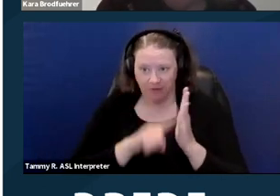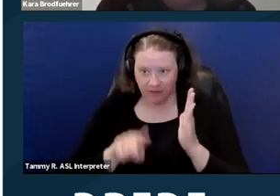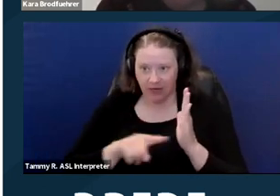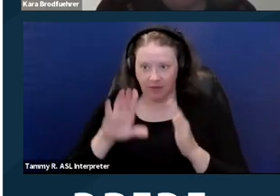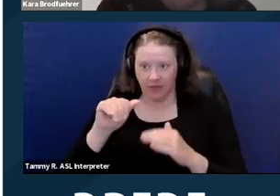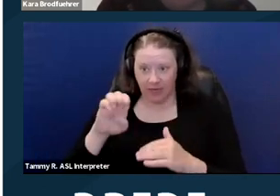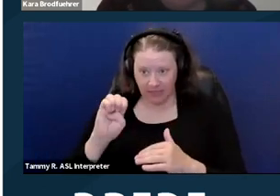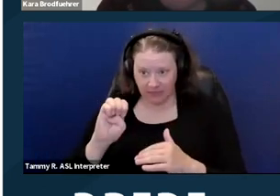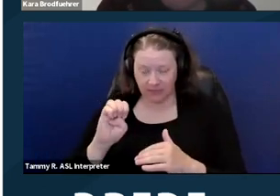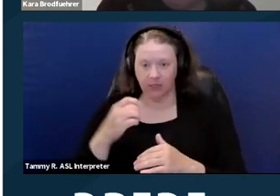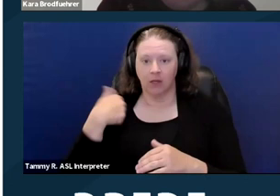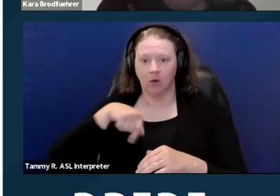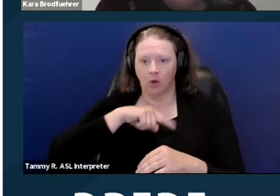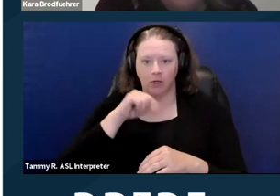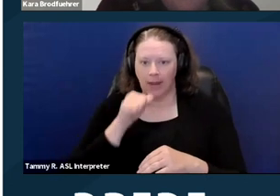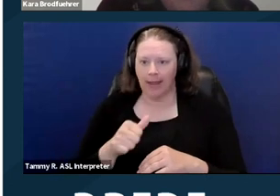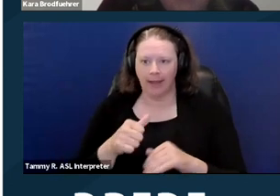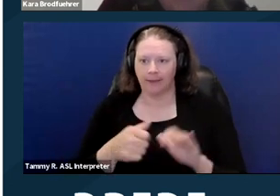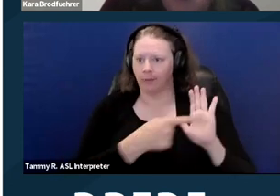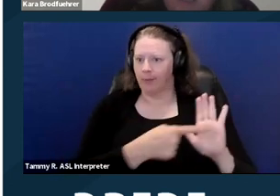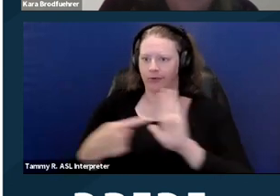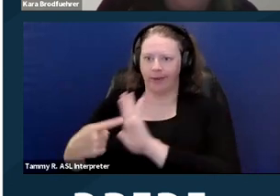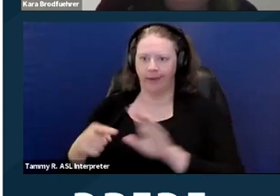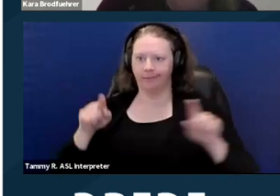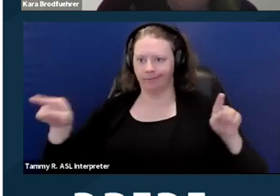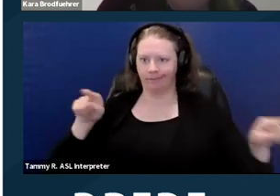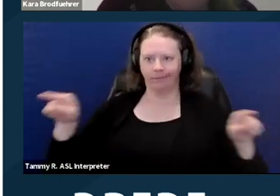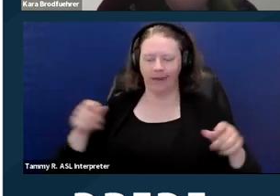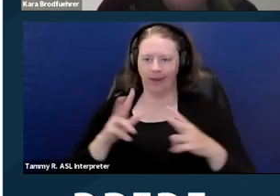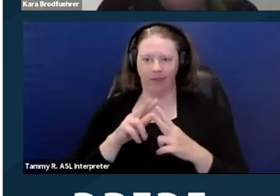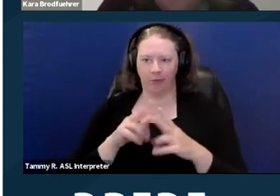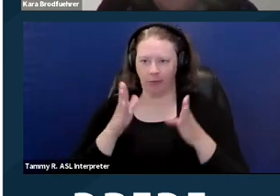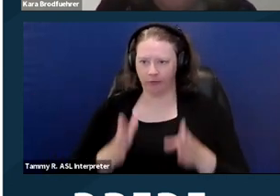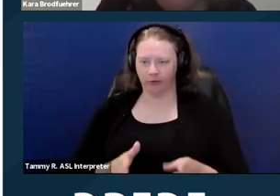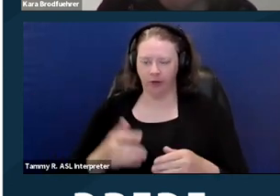We're supposed to, you know, we're not representing either party. We're not representing the person complaining,